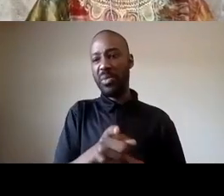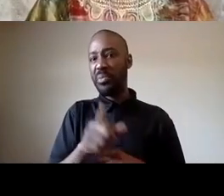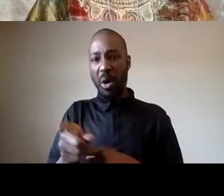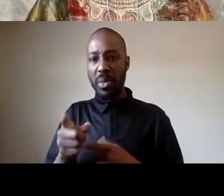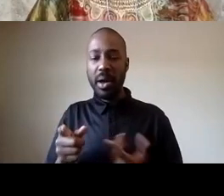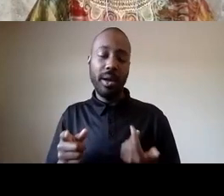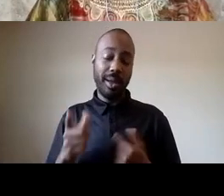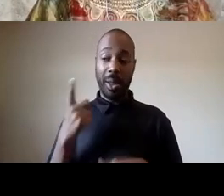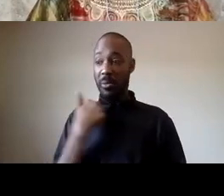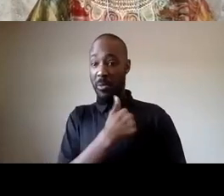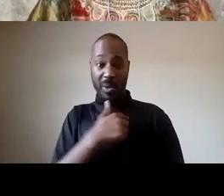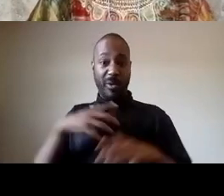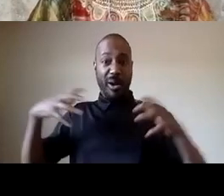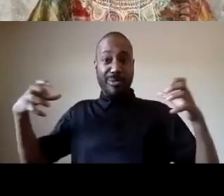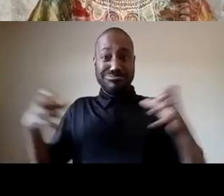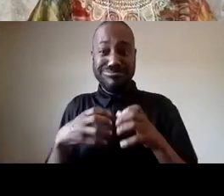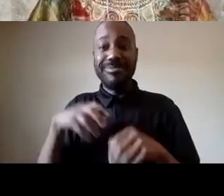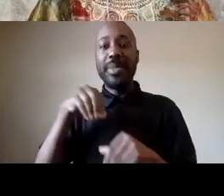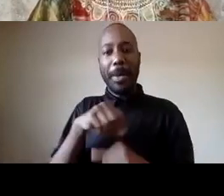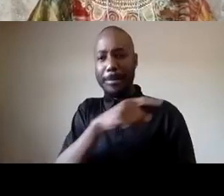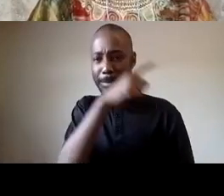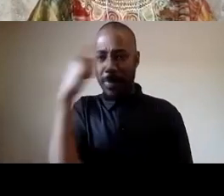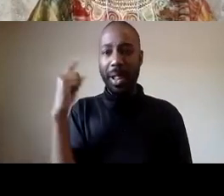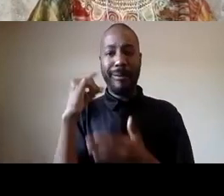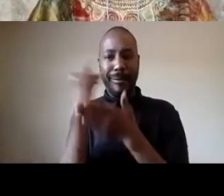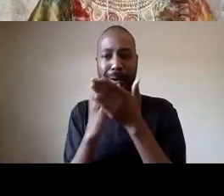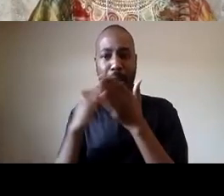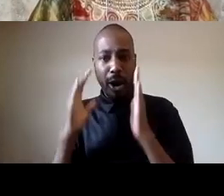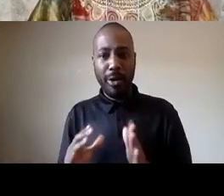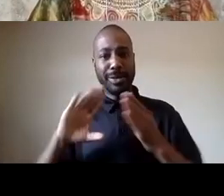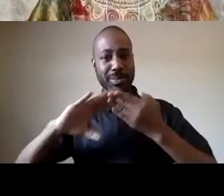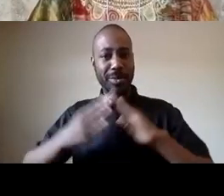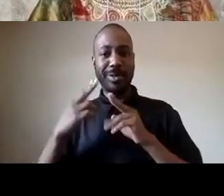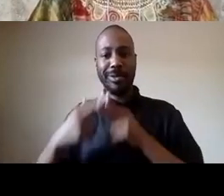a black artist community in mid-city called saint elmo village and